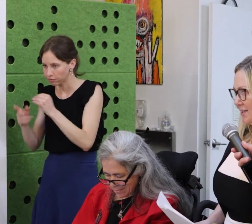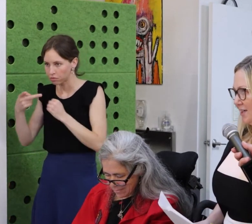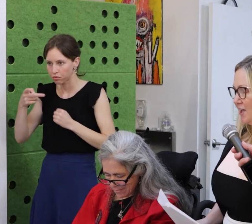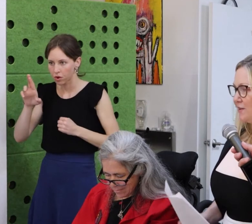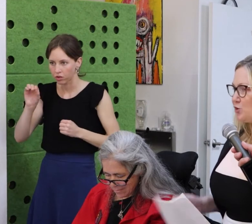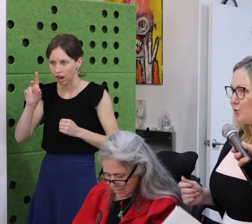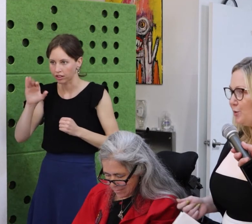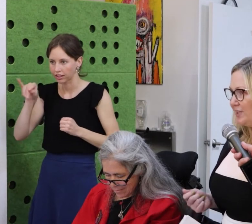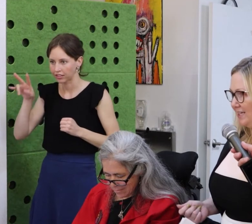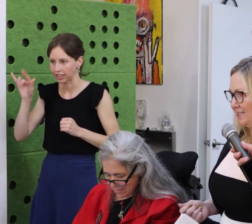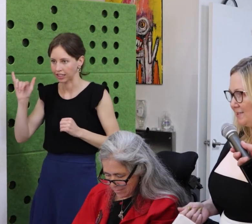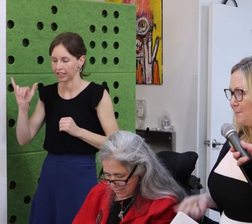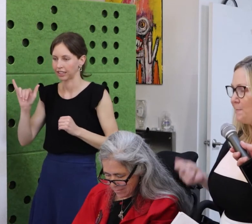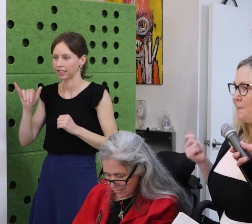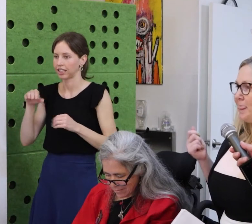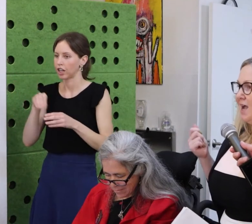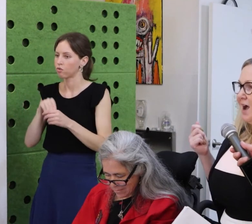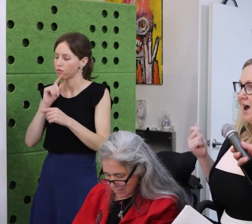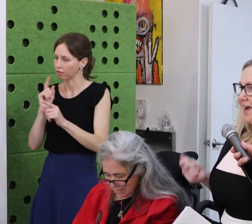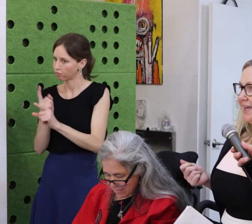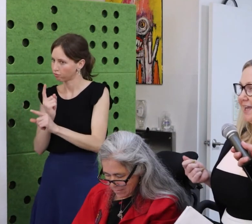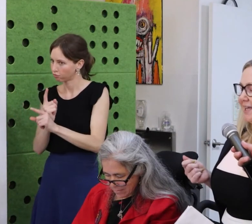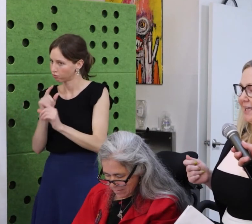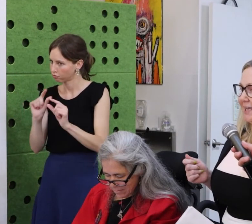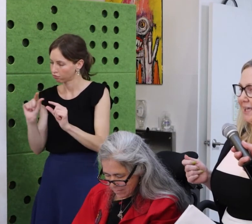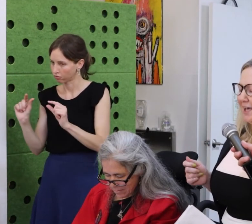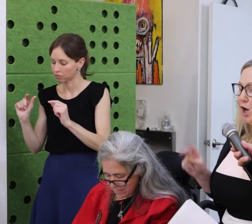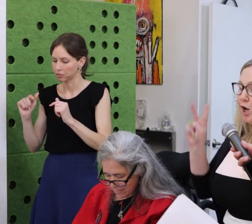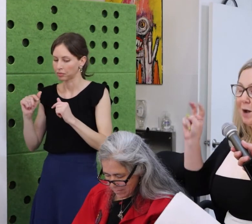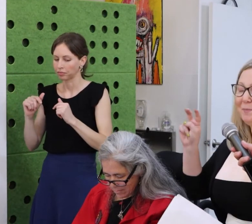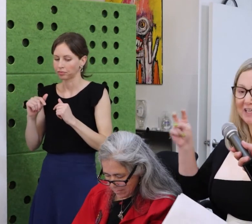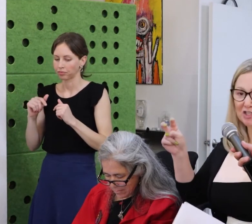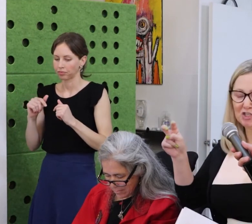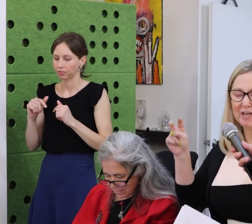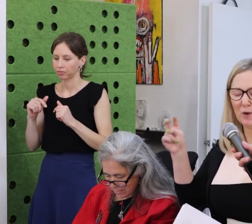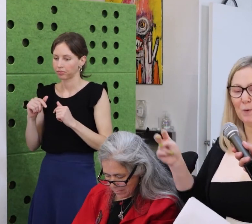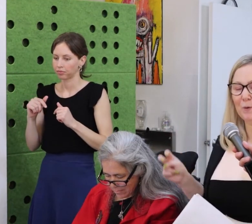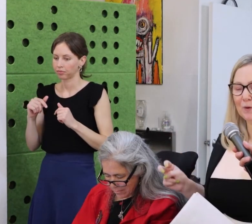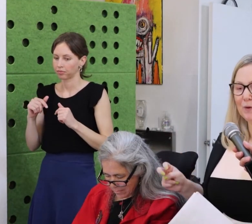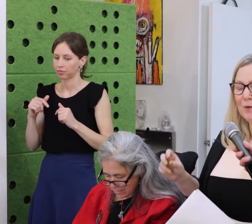Now, I was, what I considered to be left-wing, very progressive,